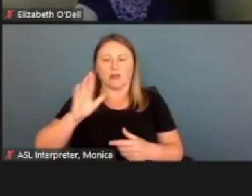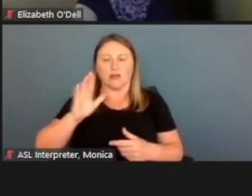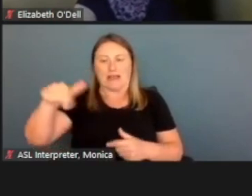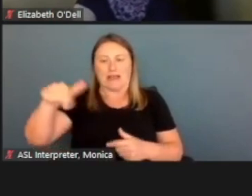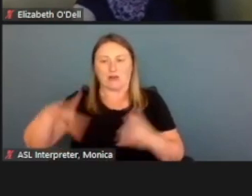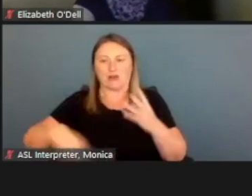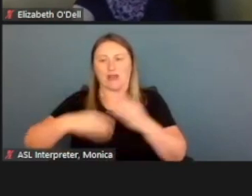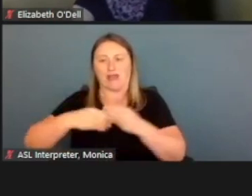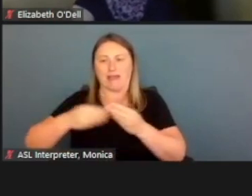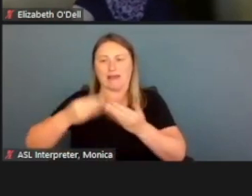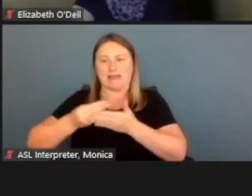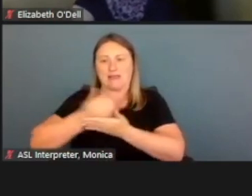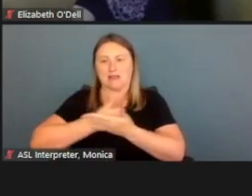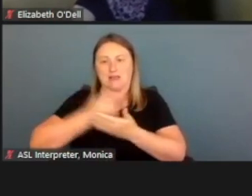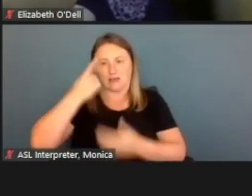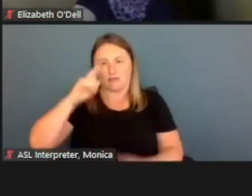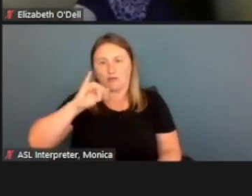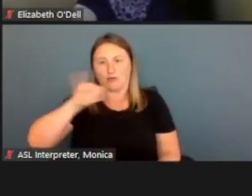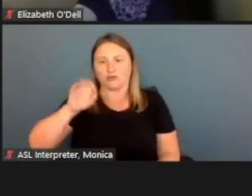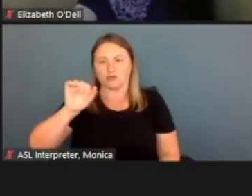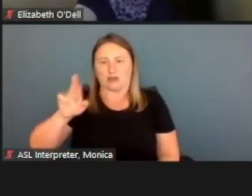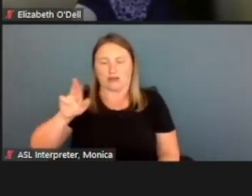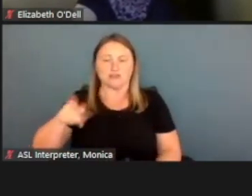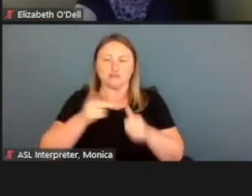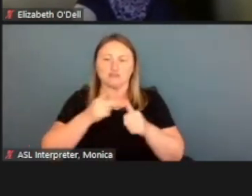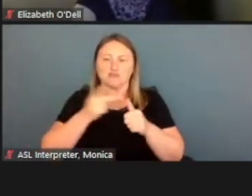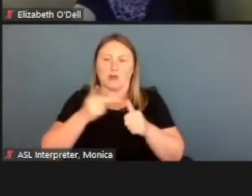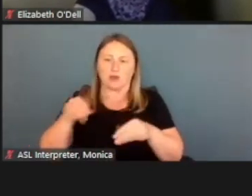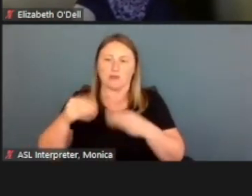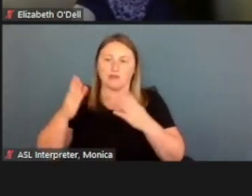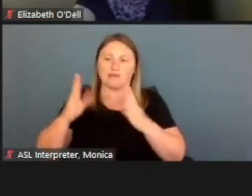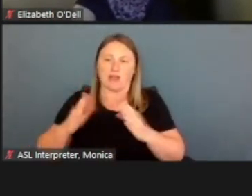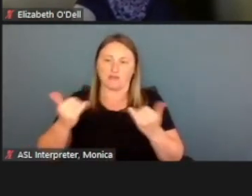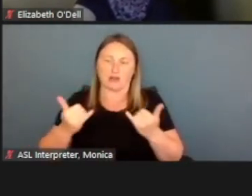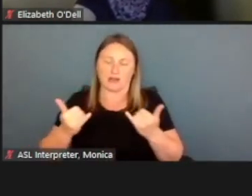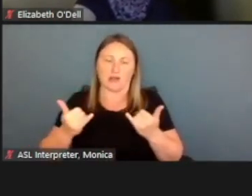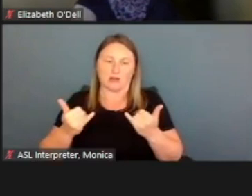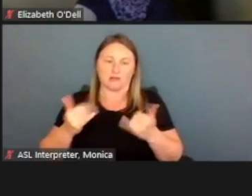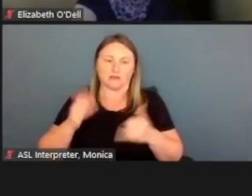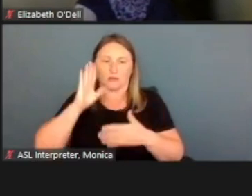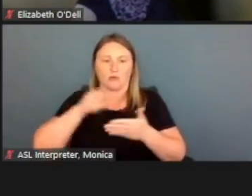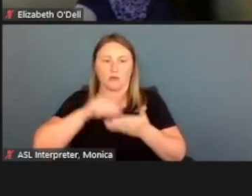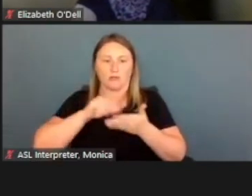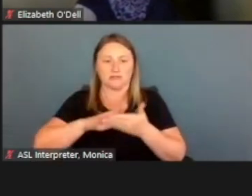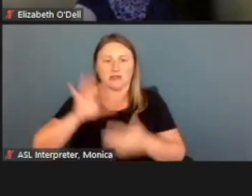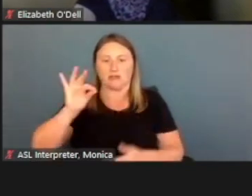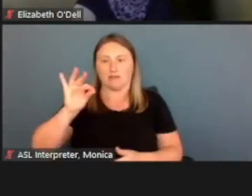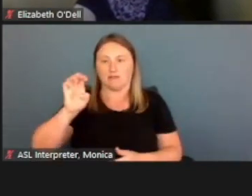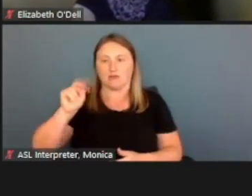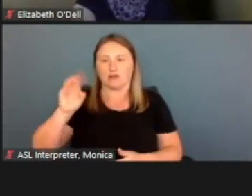she'll be the primary provider right now. So, we're gonna put the Fernando is the primary caretaker